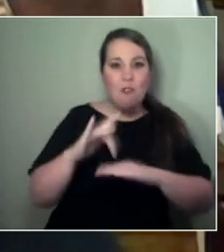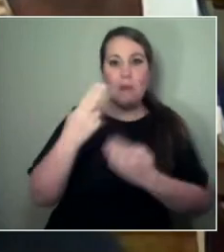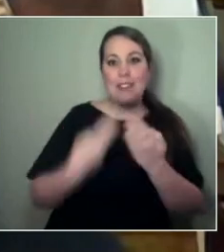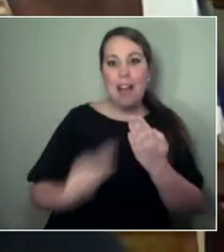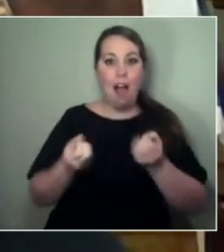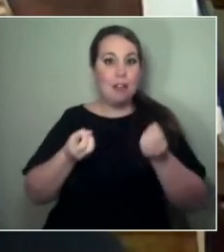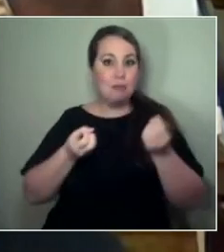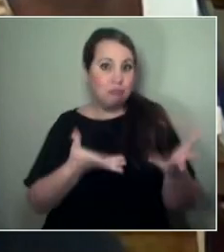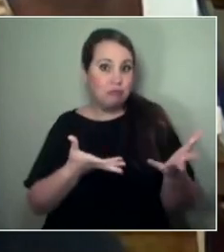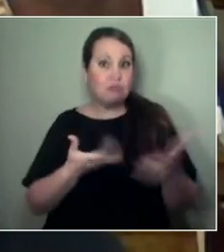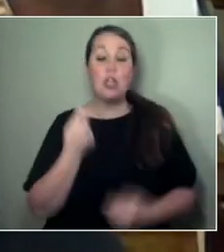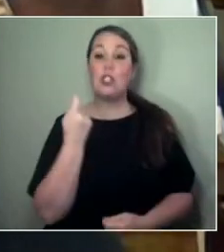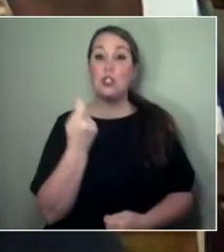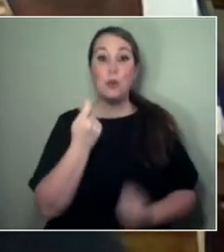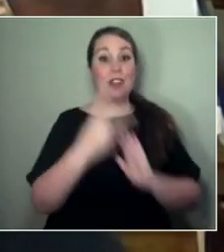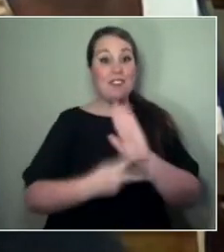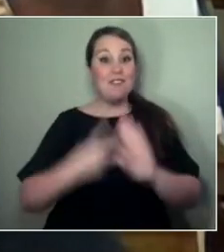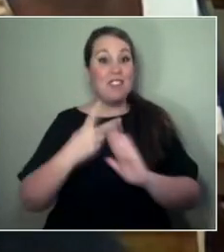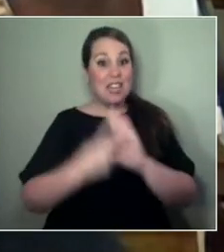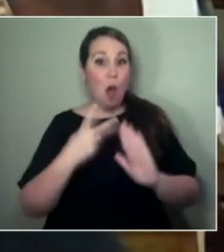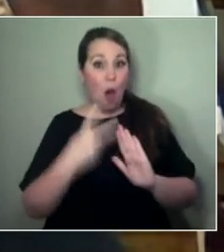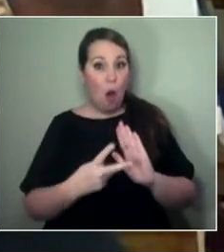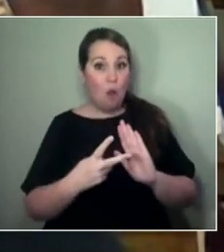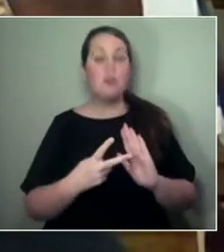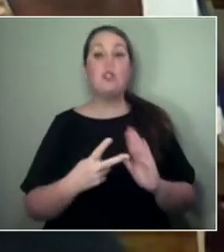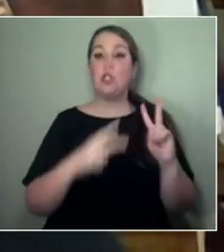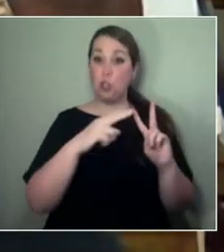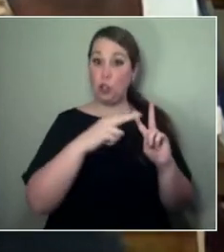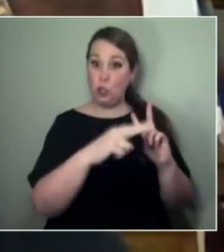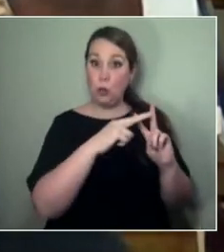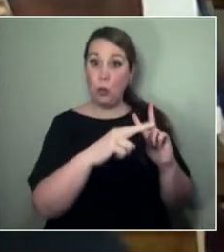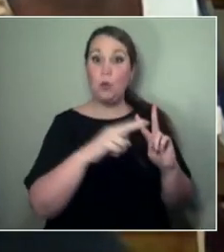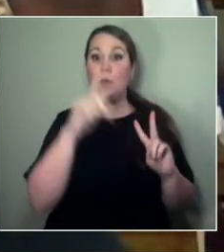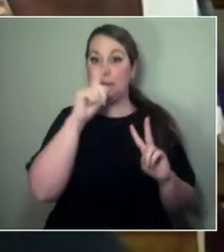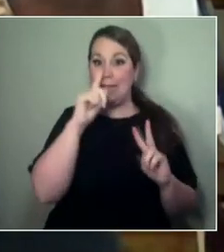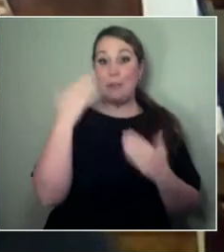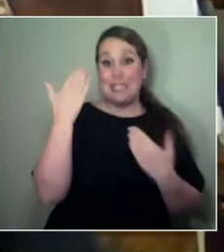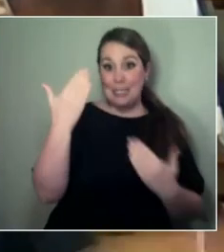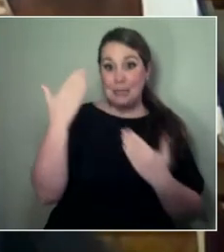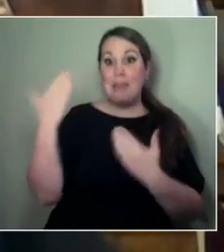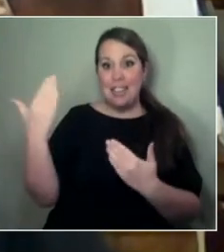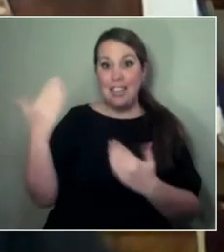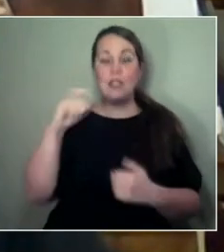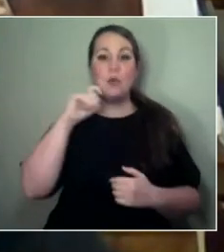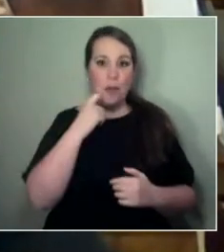introducing themselves, followed by their live conversation. We'll have 10 minutes at the end for Q & A,